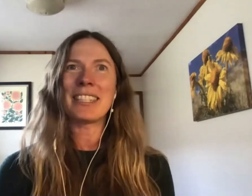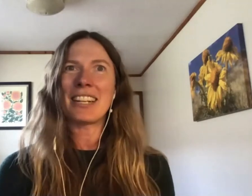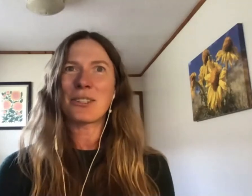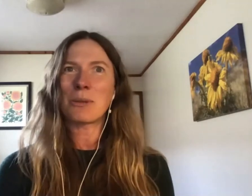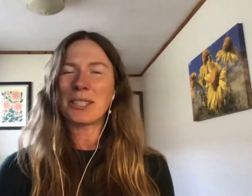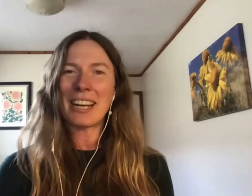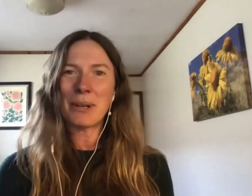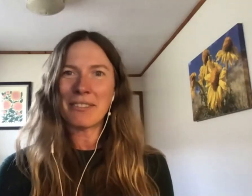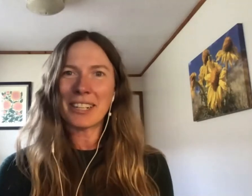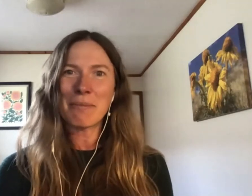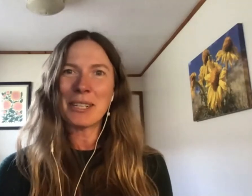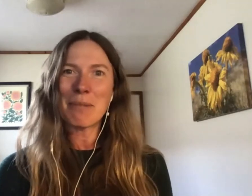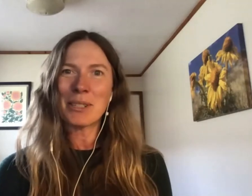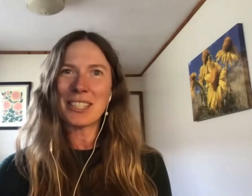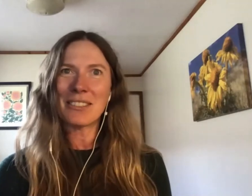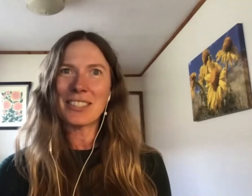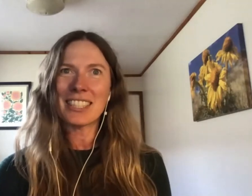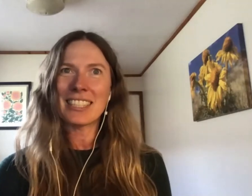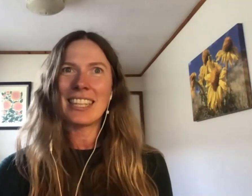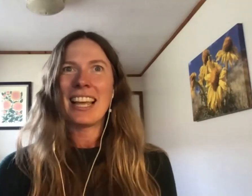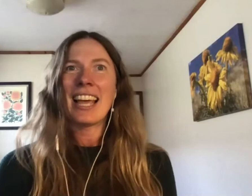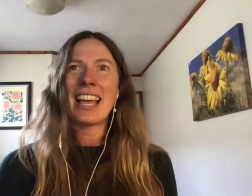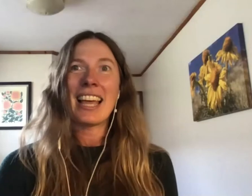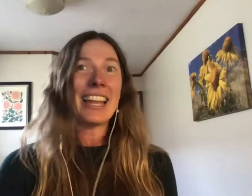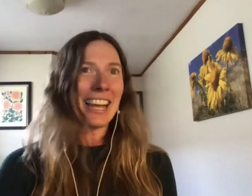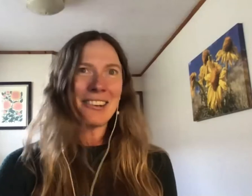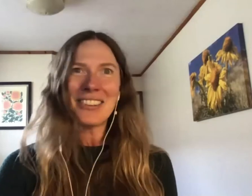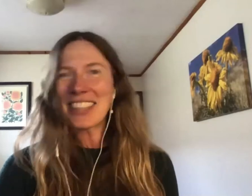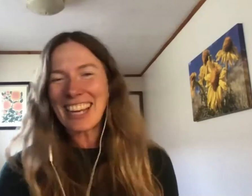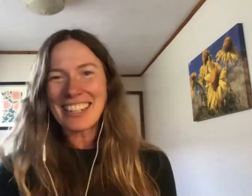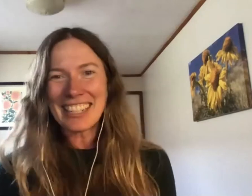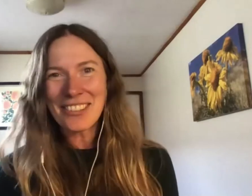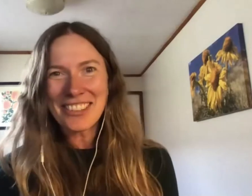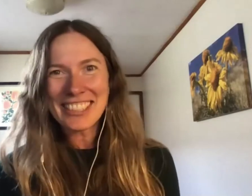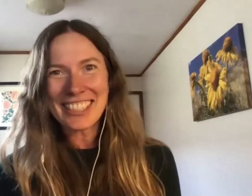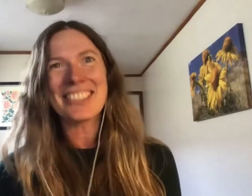the natural world at one of our community preserves. And now without any further ado,